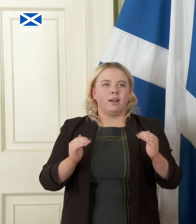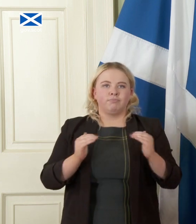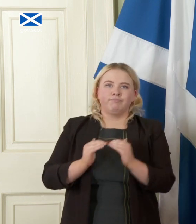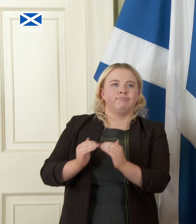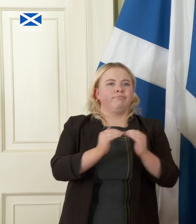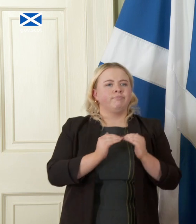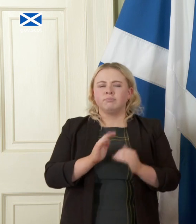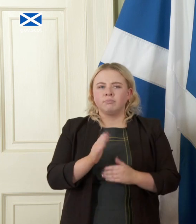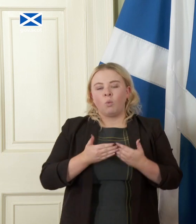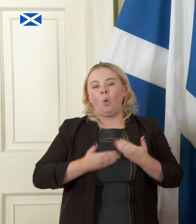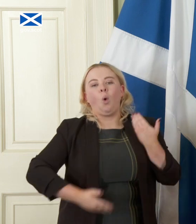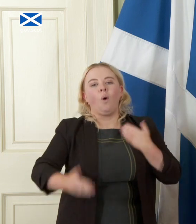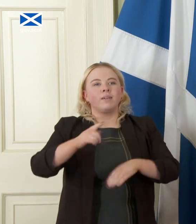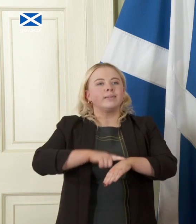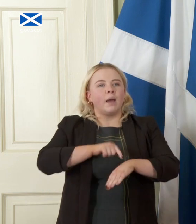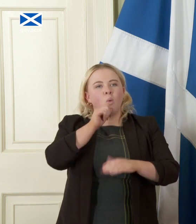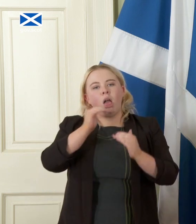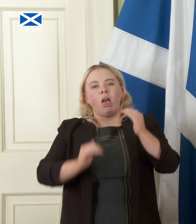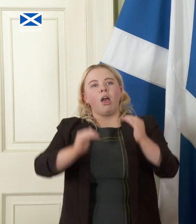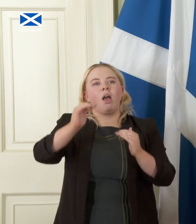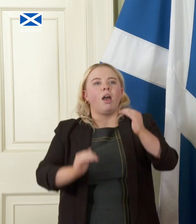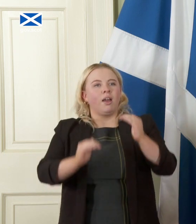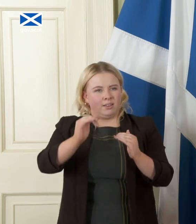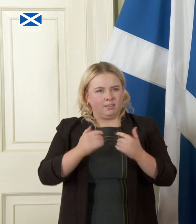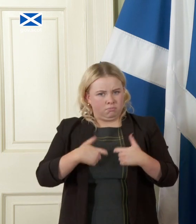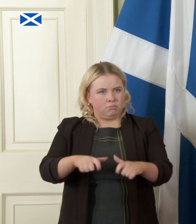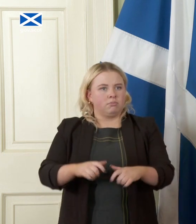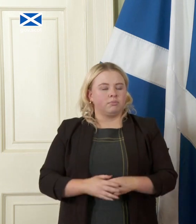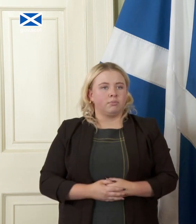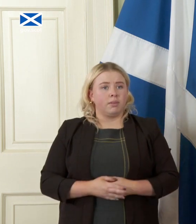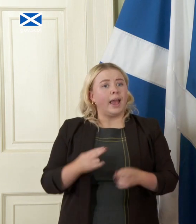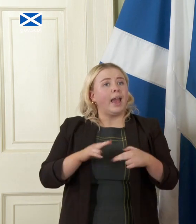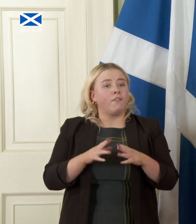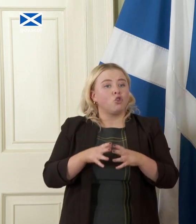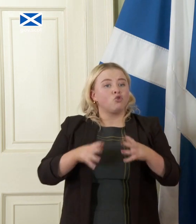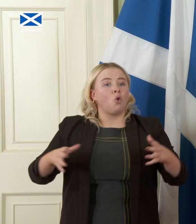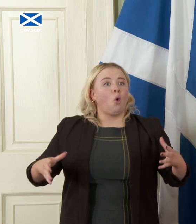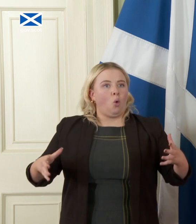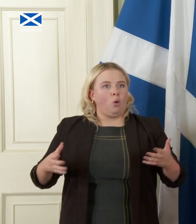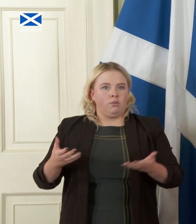balance over a period of time and if you grow revenues that gets you to that I think in a